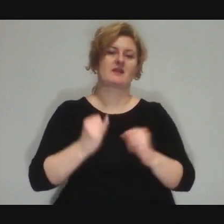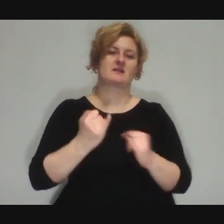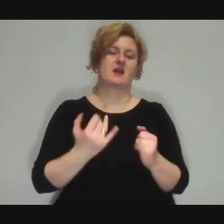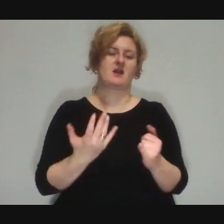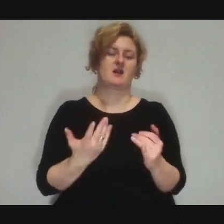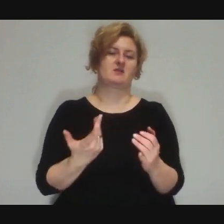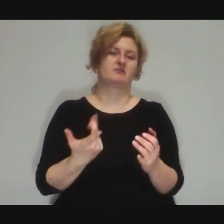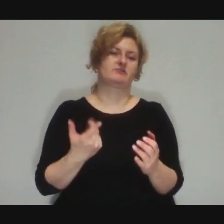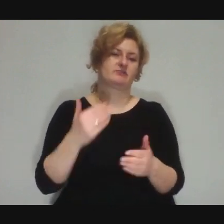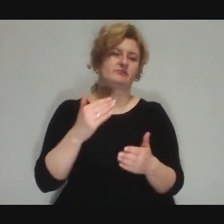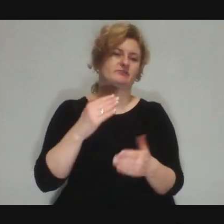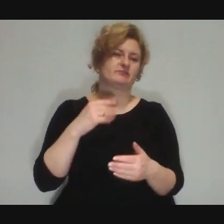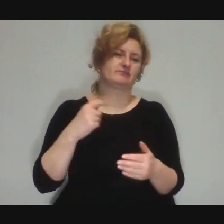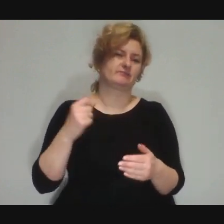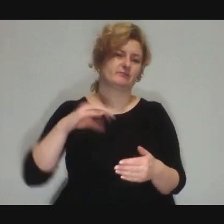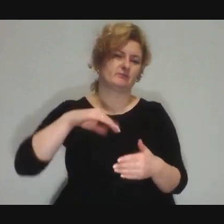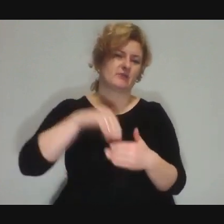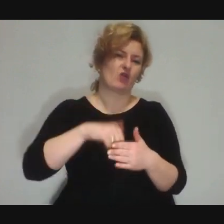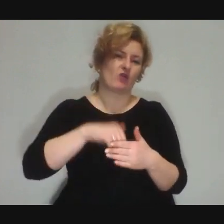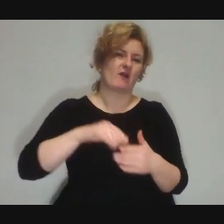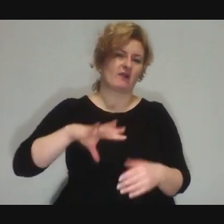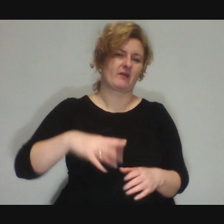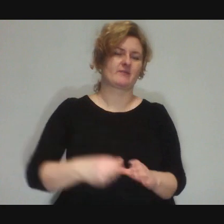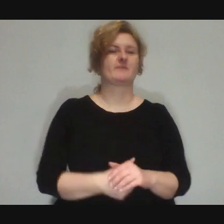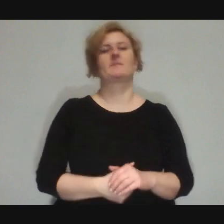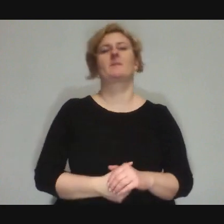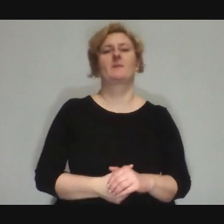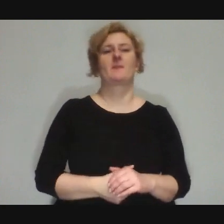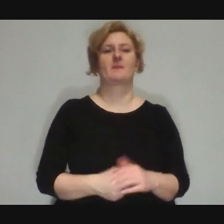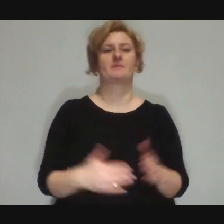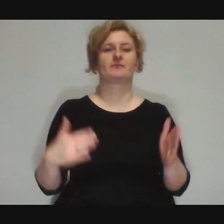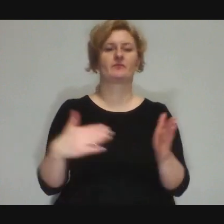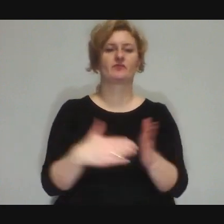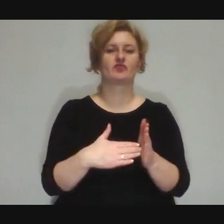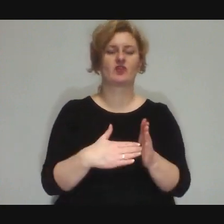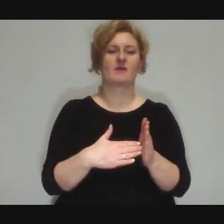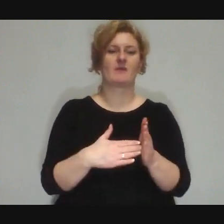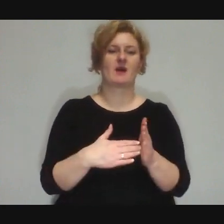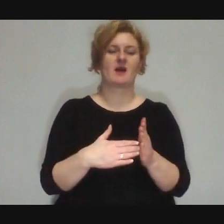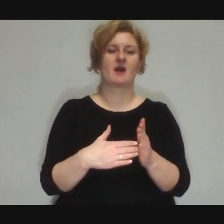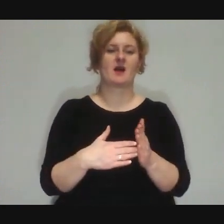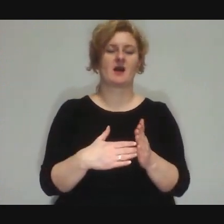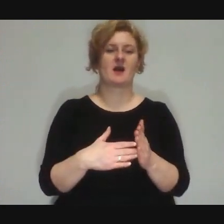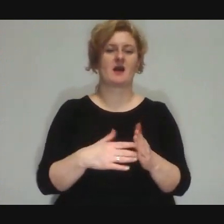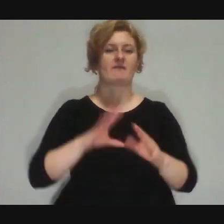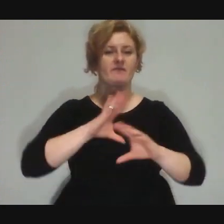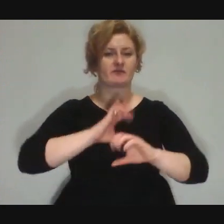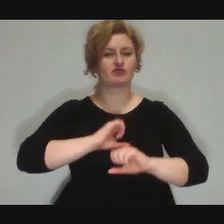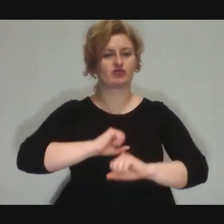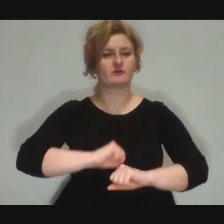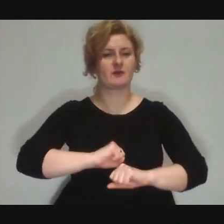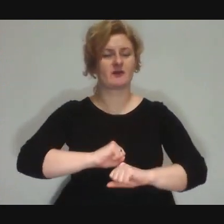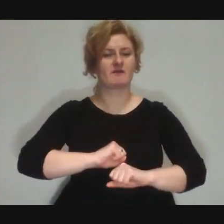The point is that you need to develop a certain threshold of tolerance for extreme behaviour and